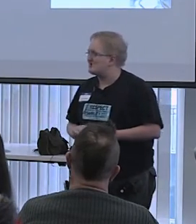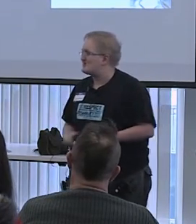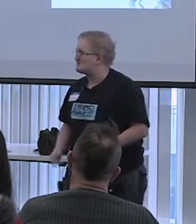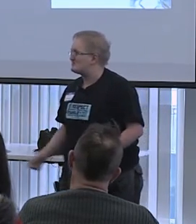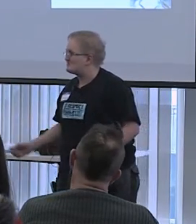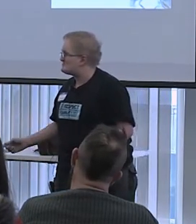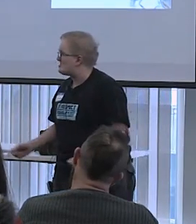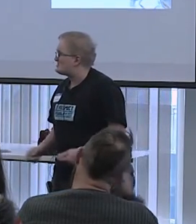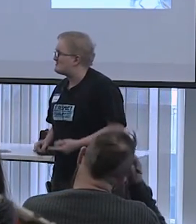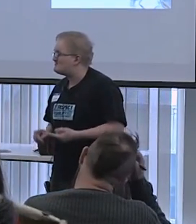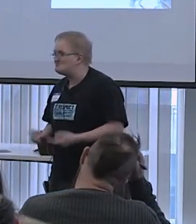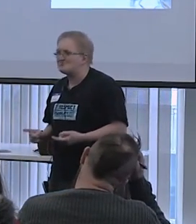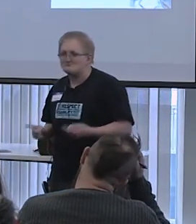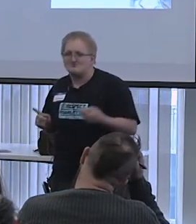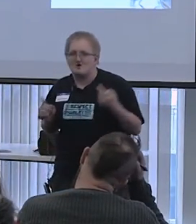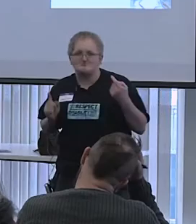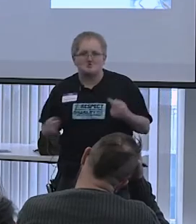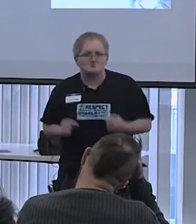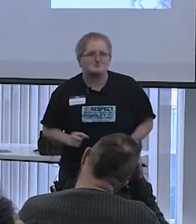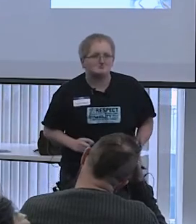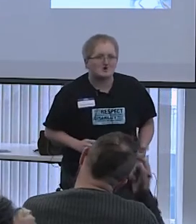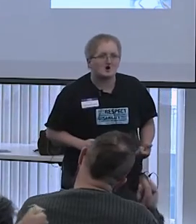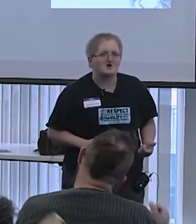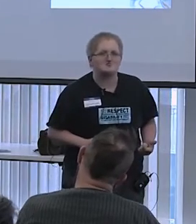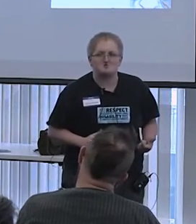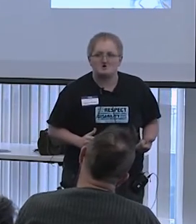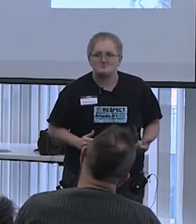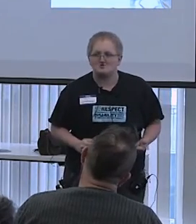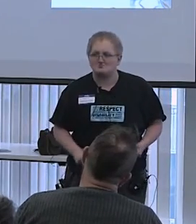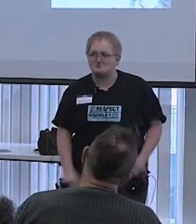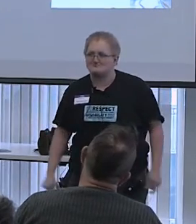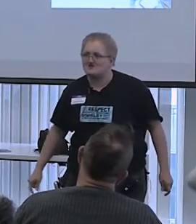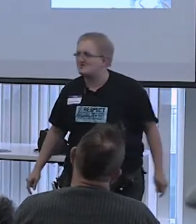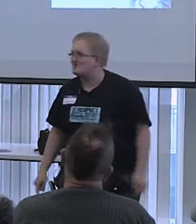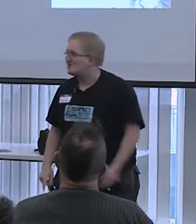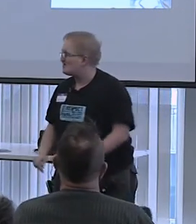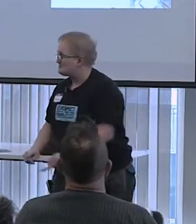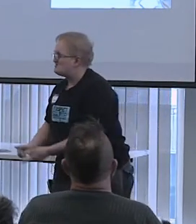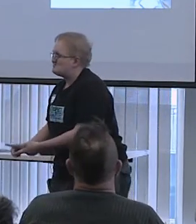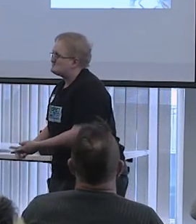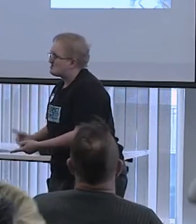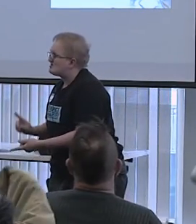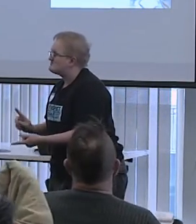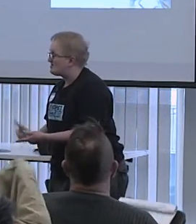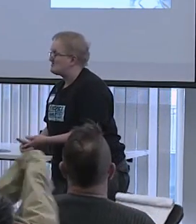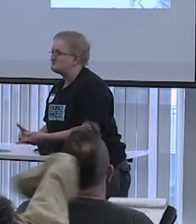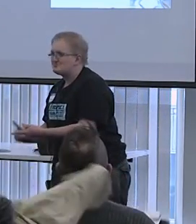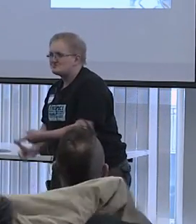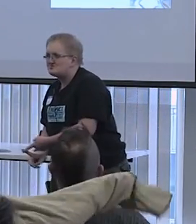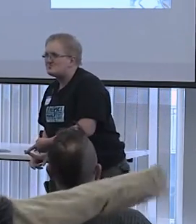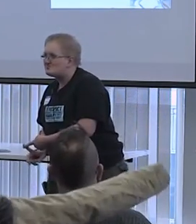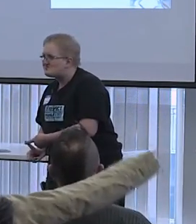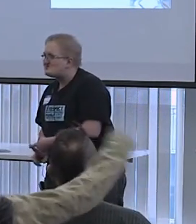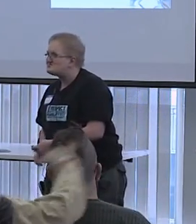that we're going to talk about multiple kinds of coercive care, ranging from forced sterilization,